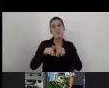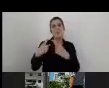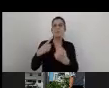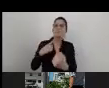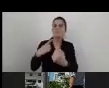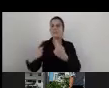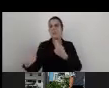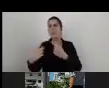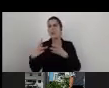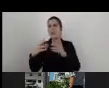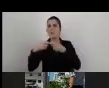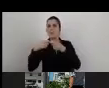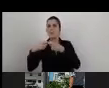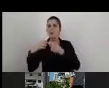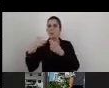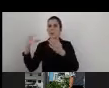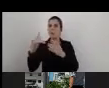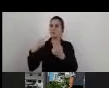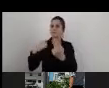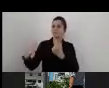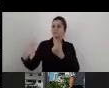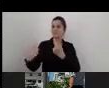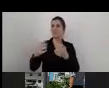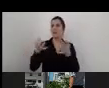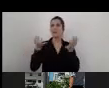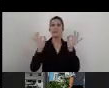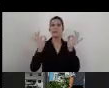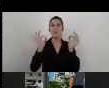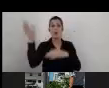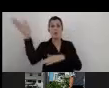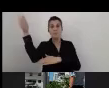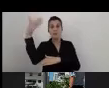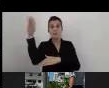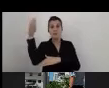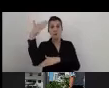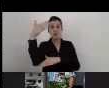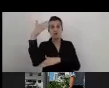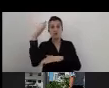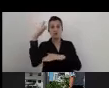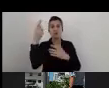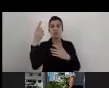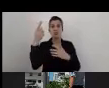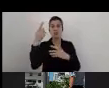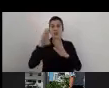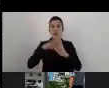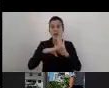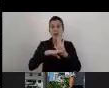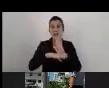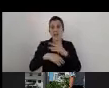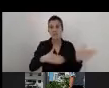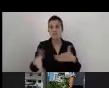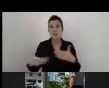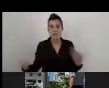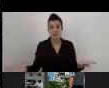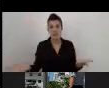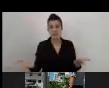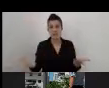especially in places that don't have a standard regulation or standard.